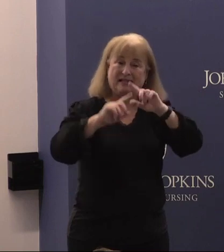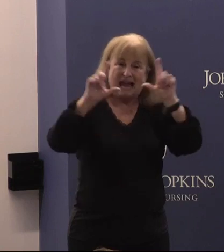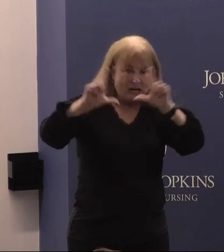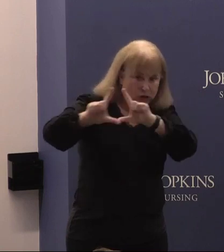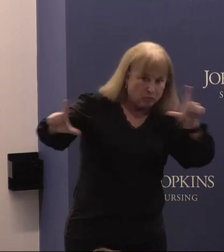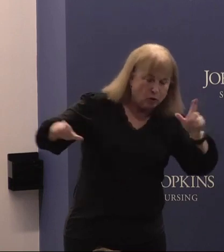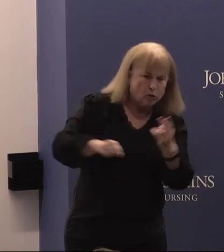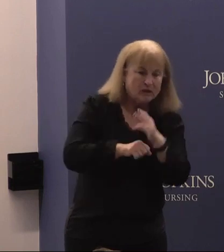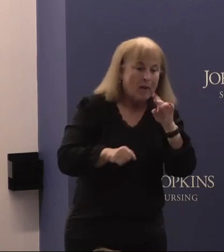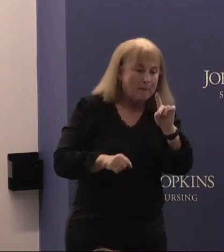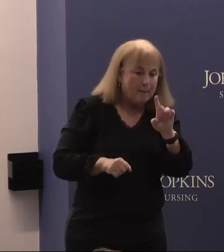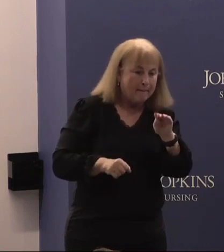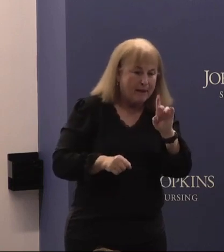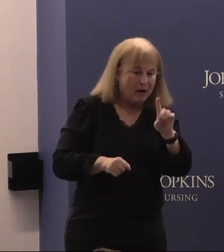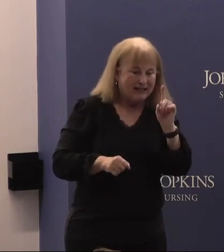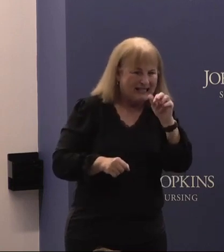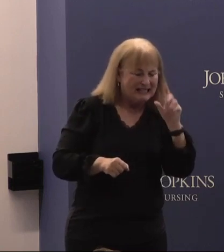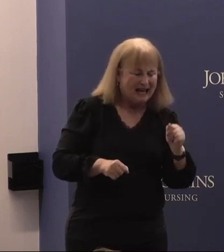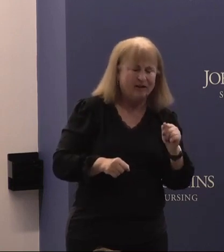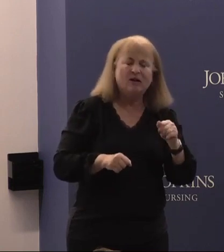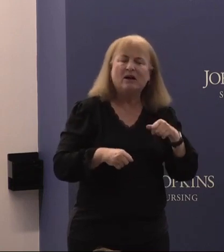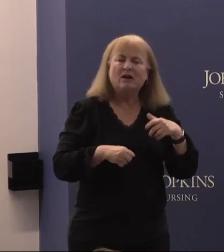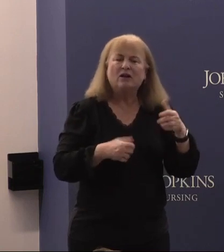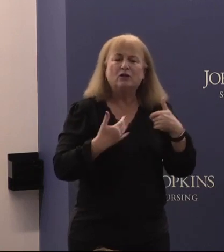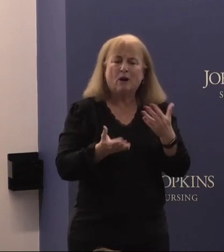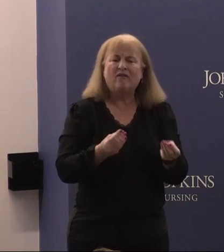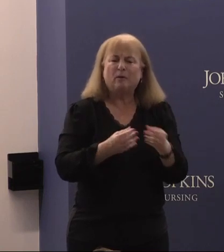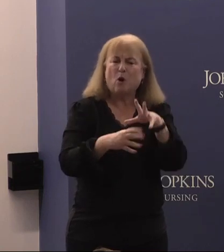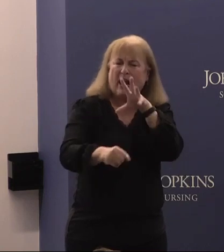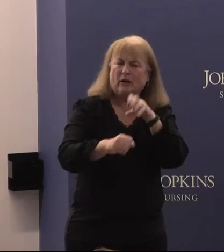two technologies developed to offer a more inclusive approach to engaging people with